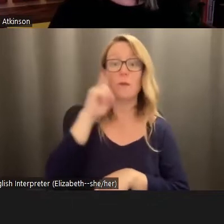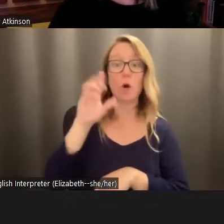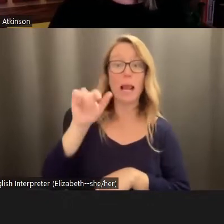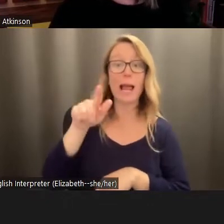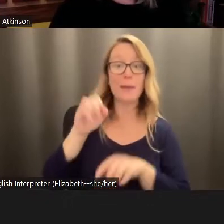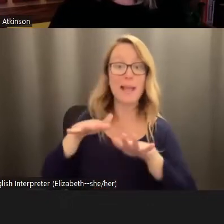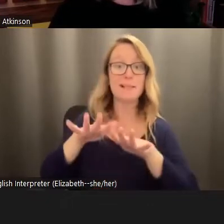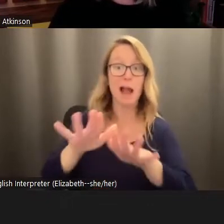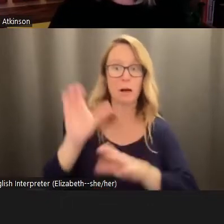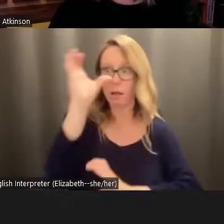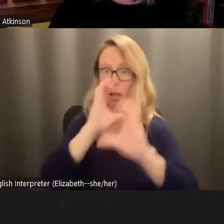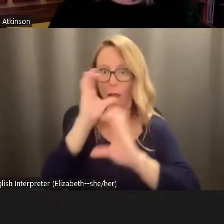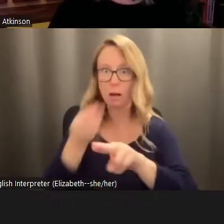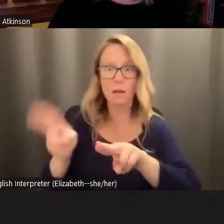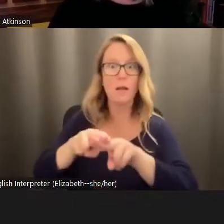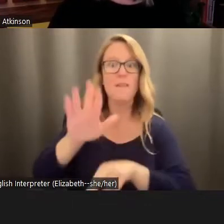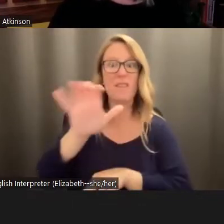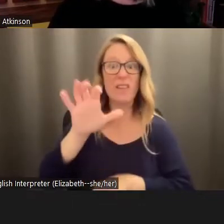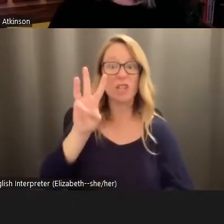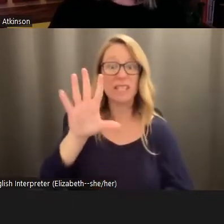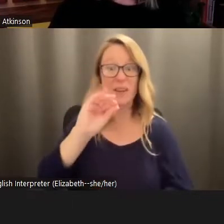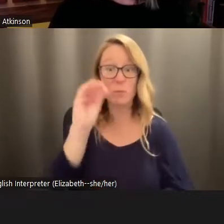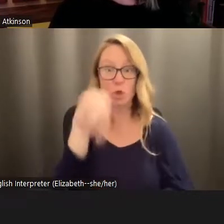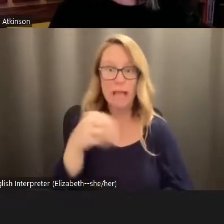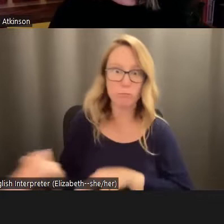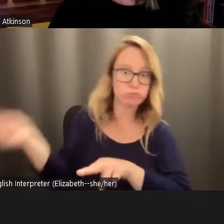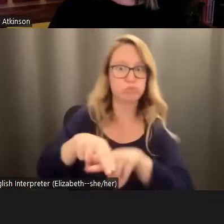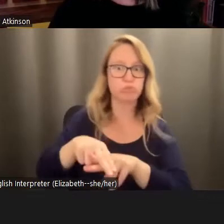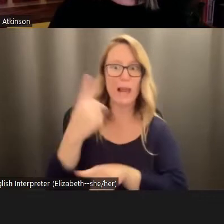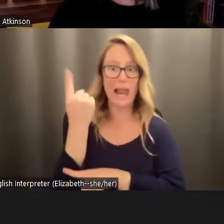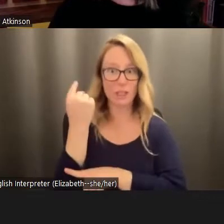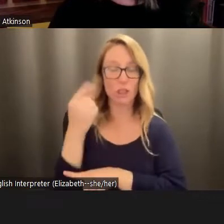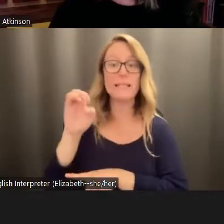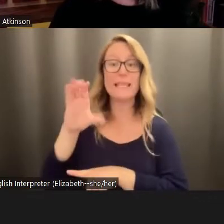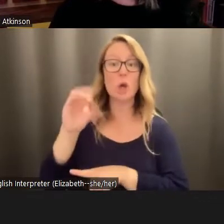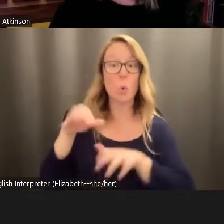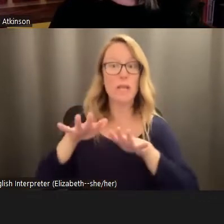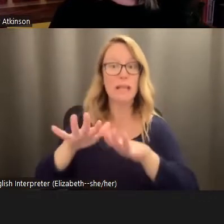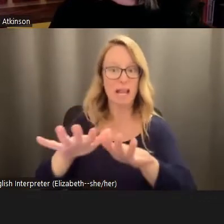565% last year, and eco anxiety was run are up for Oxford's word